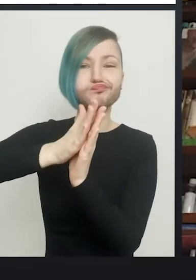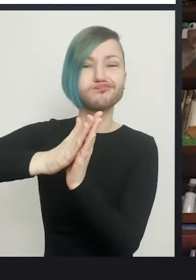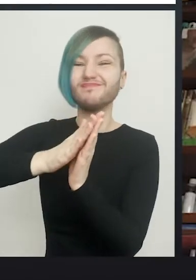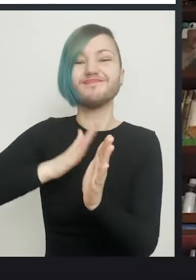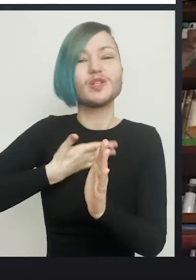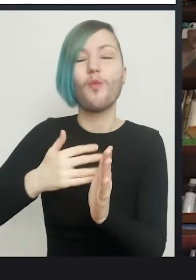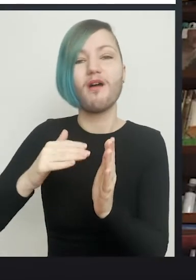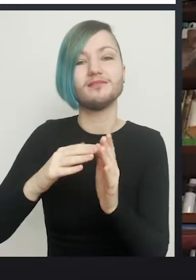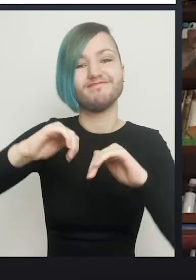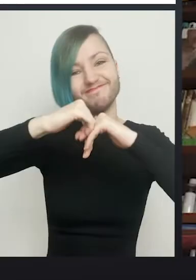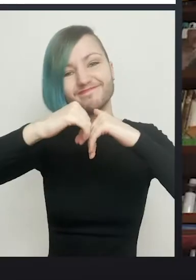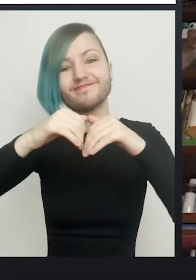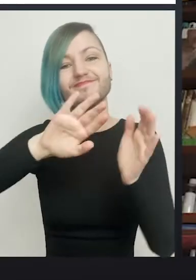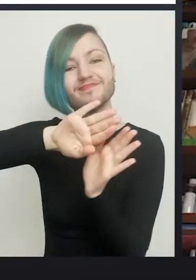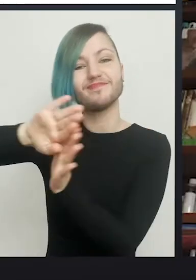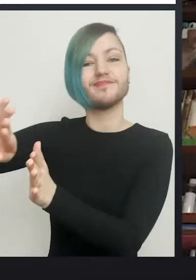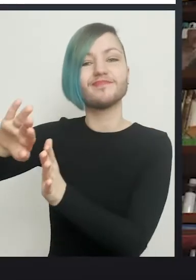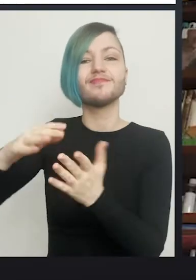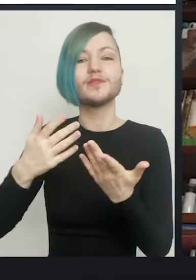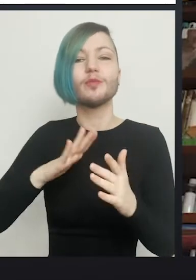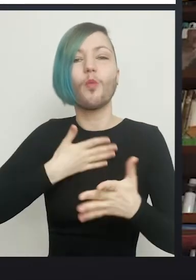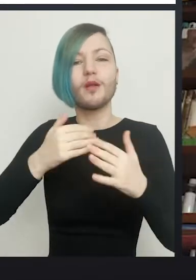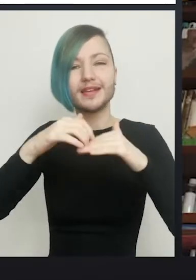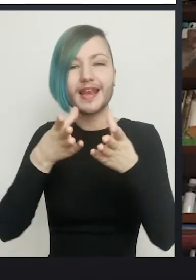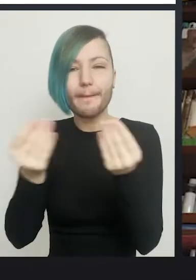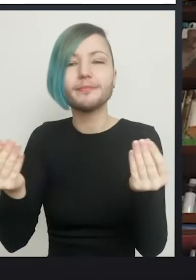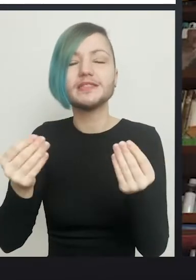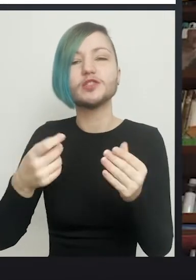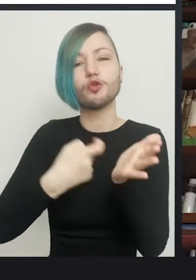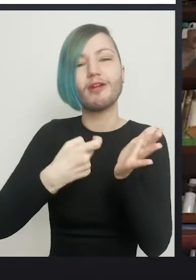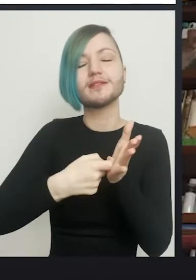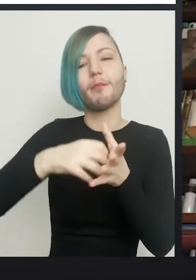You don't want the space taken up, so the rectum needs to be empty so the patients get an enema.